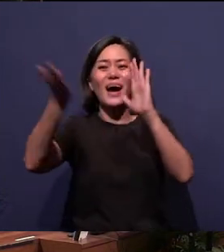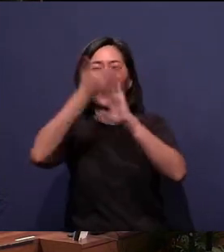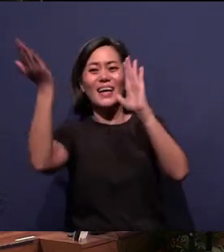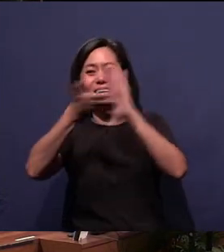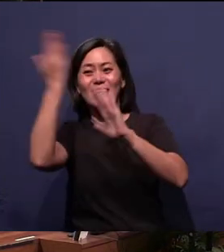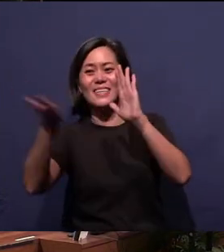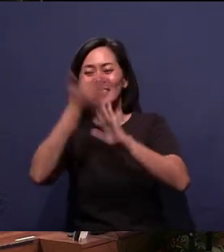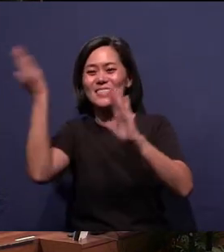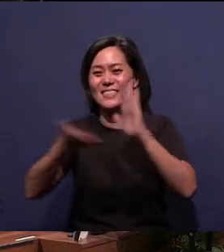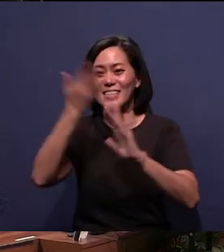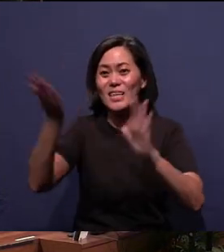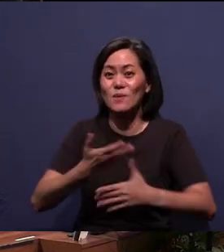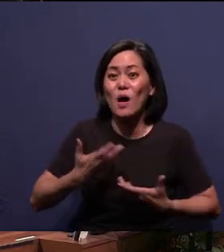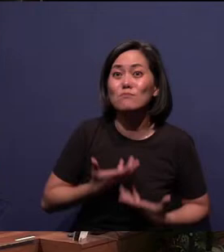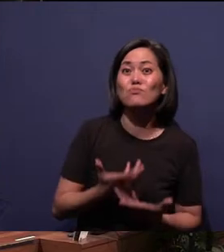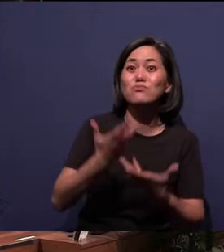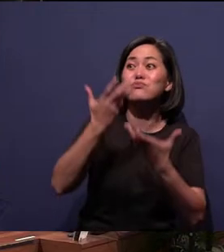A shout of praise, thank you Lord.